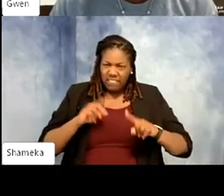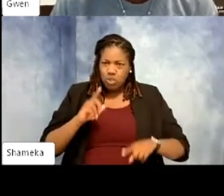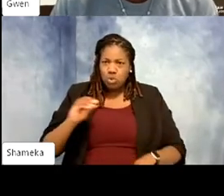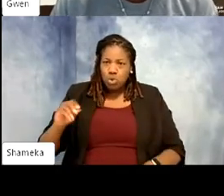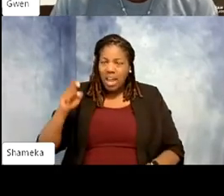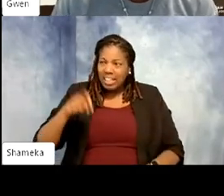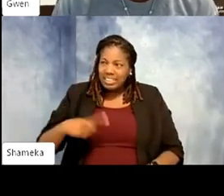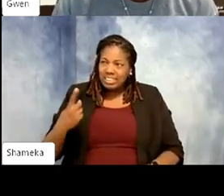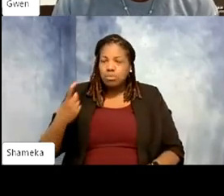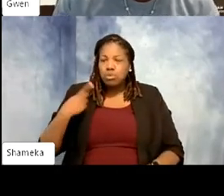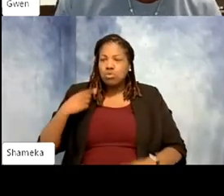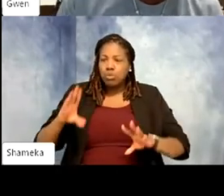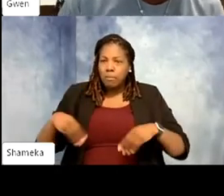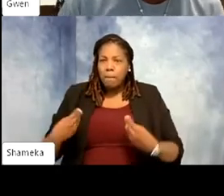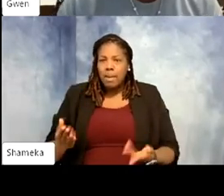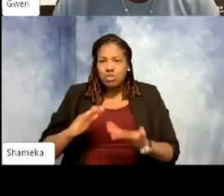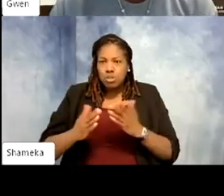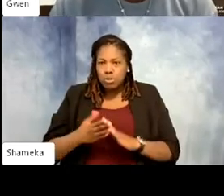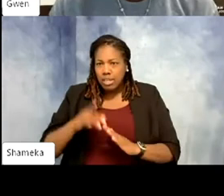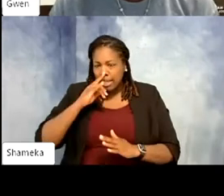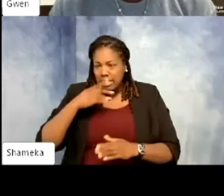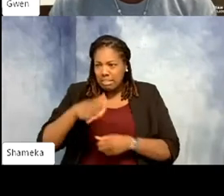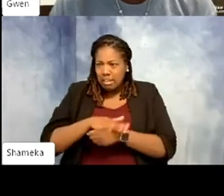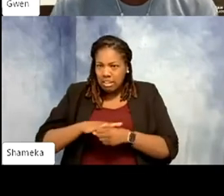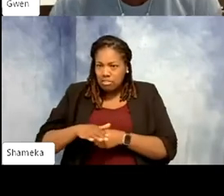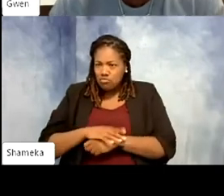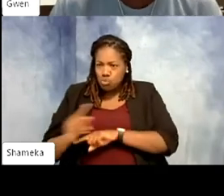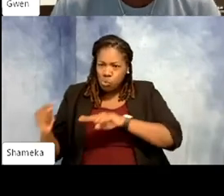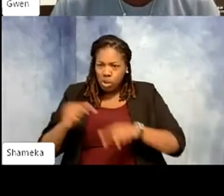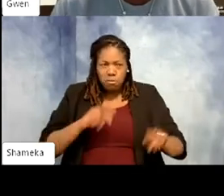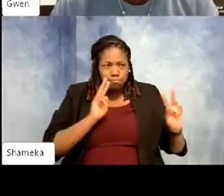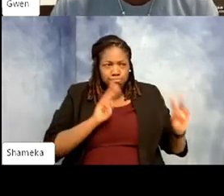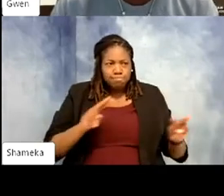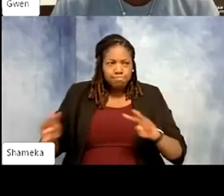back, to see if I can get kids in my neighborhood to come in and look at the Zoo. So we did those